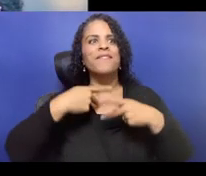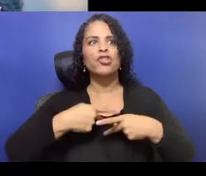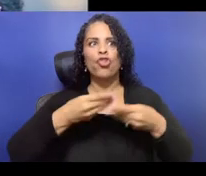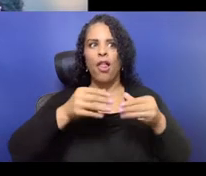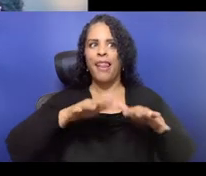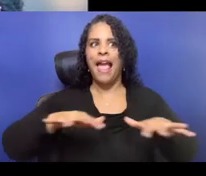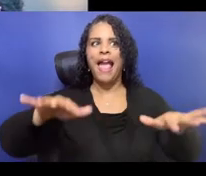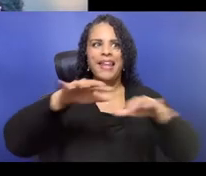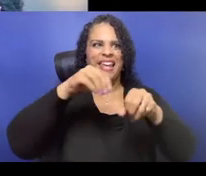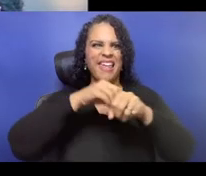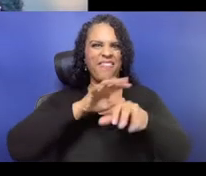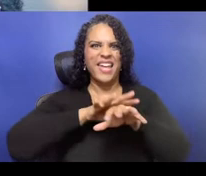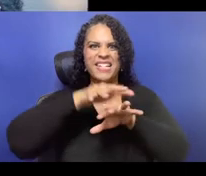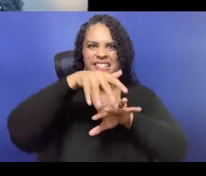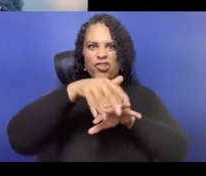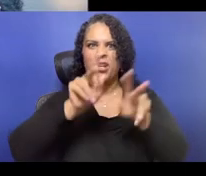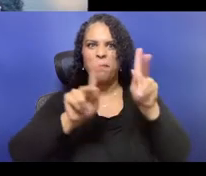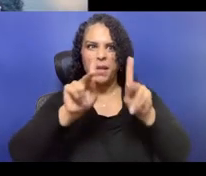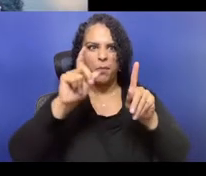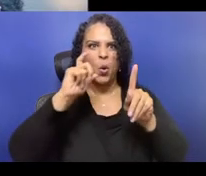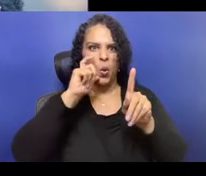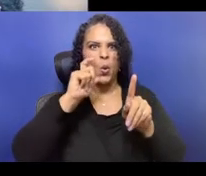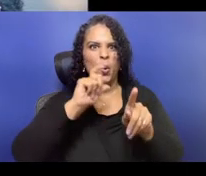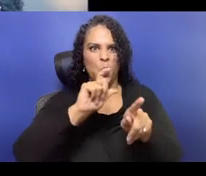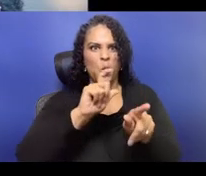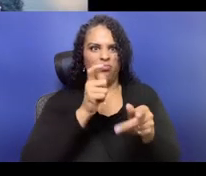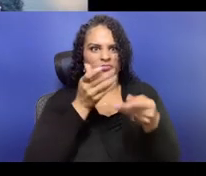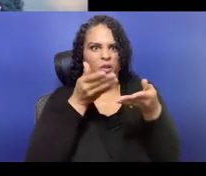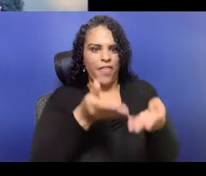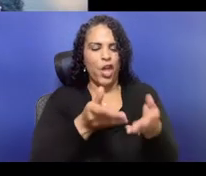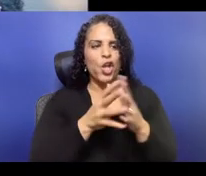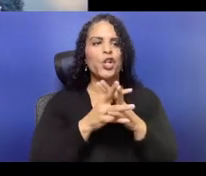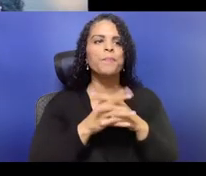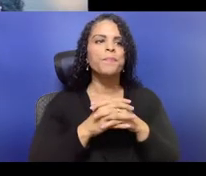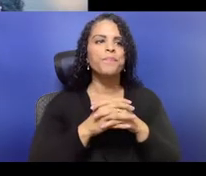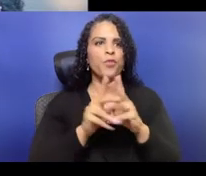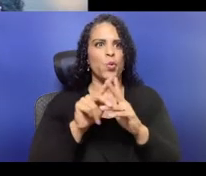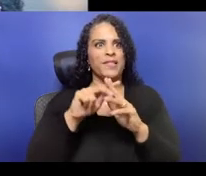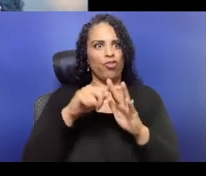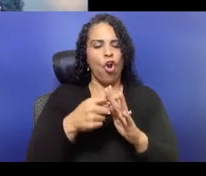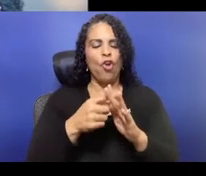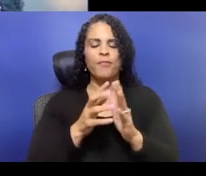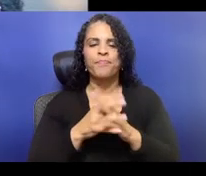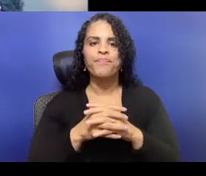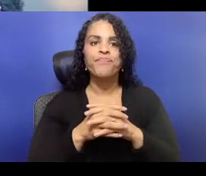in front of computers, ironically enough, and otherwise my access needs are being met.